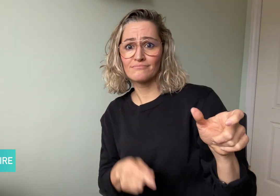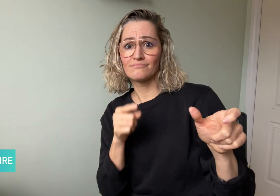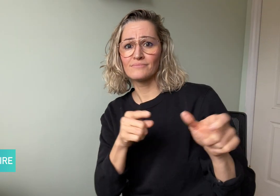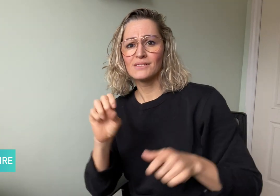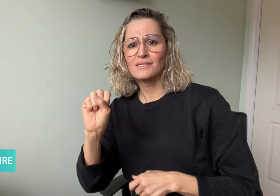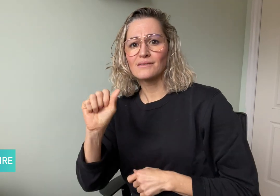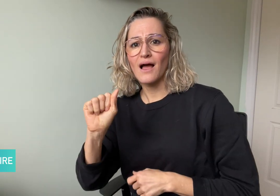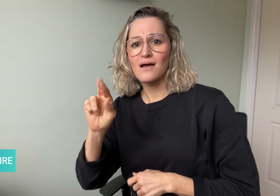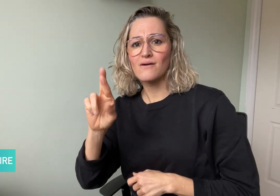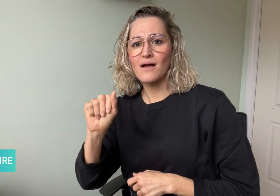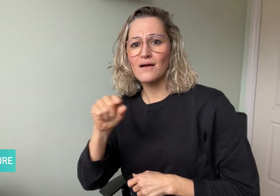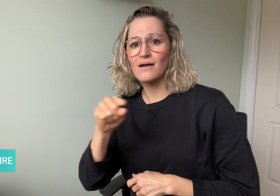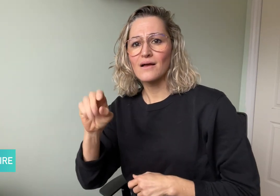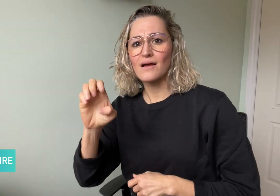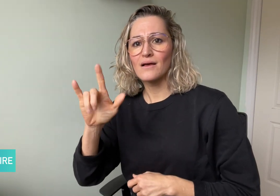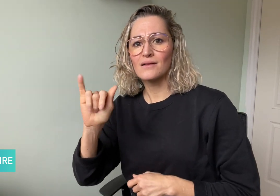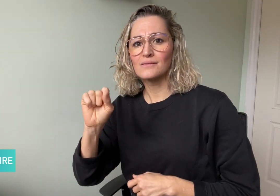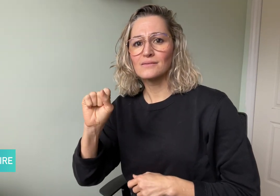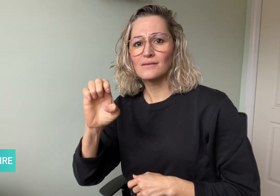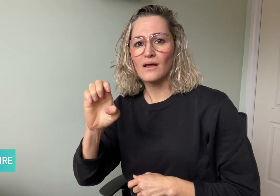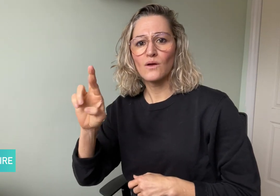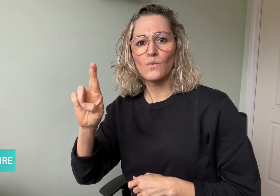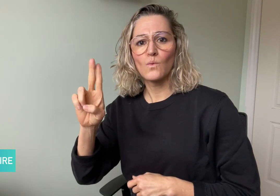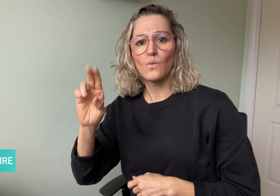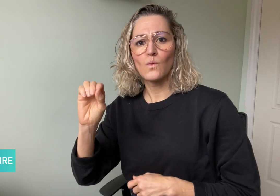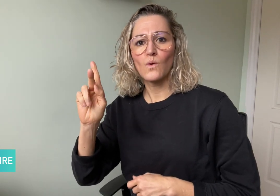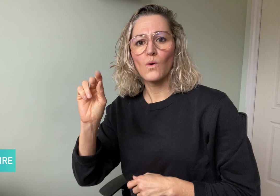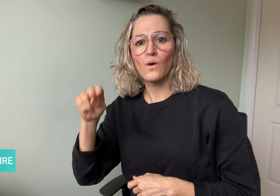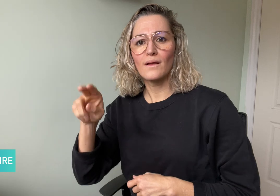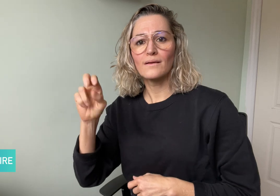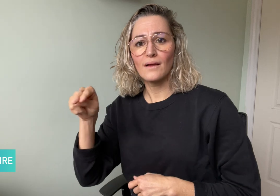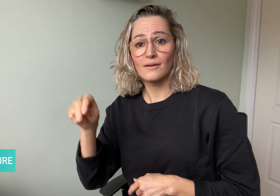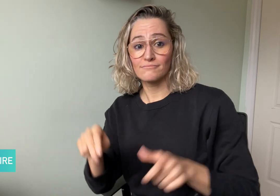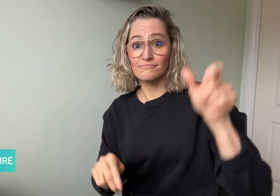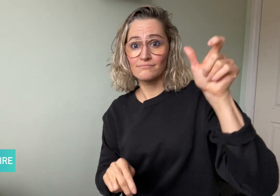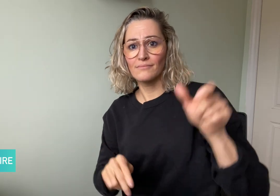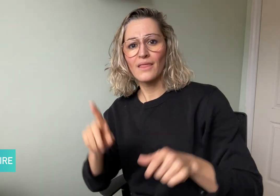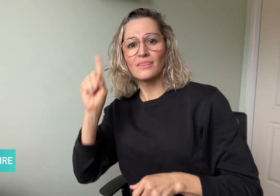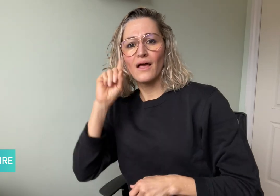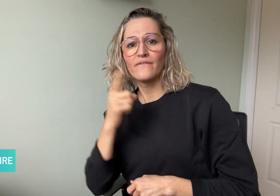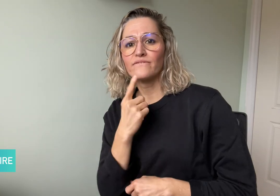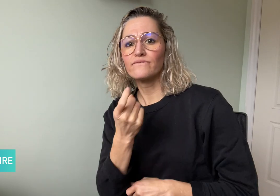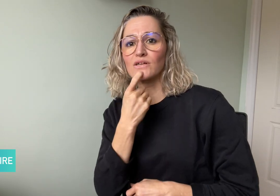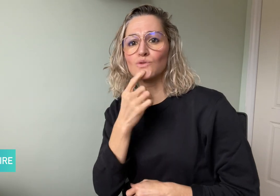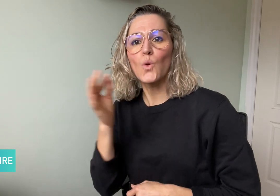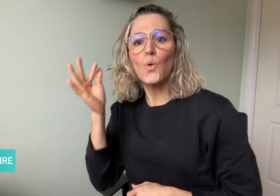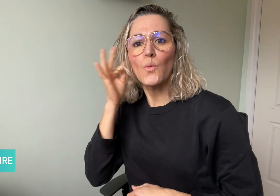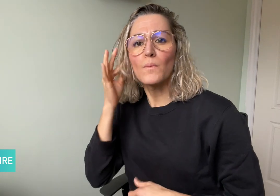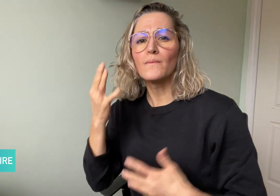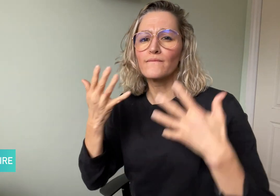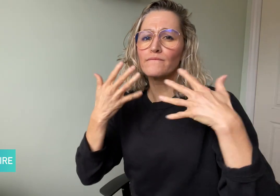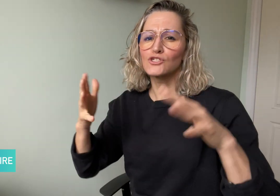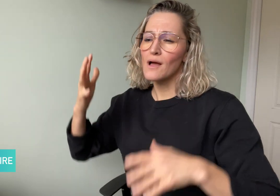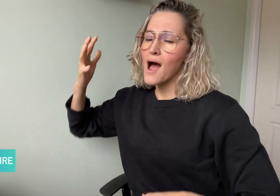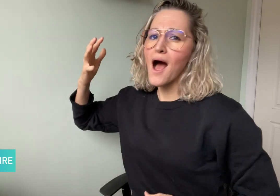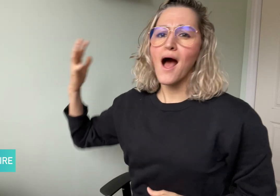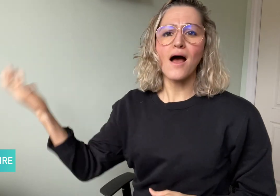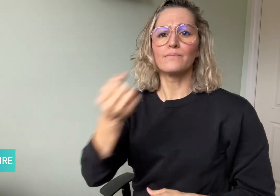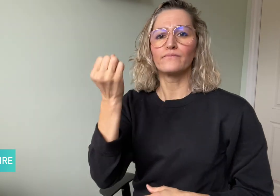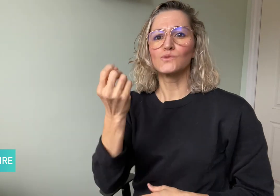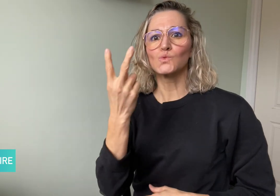a Deaf Finnish woman, won two gold medals in the Deaflympics